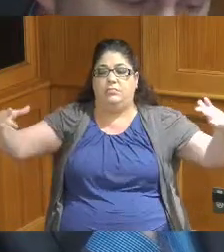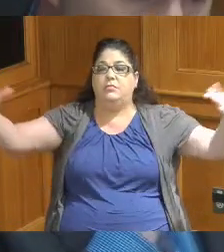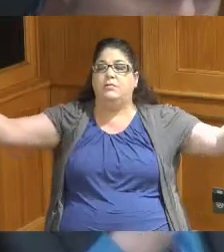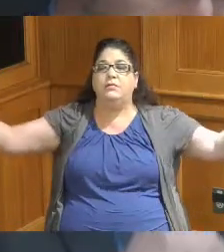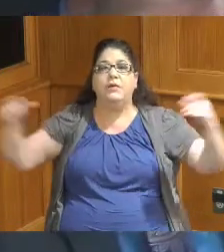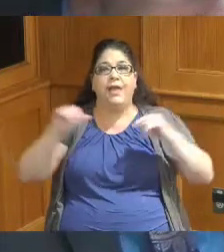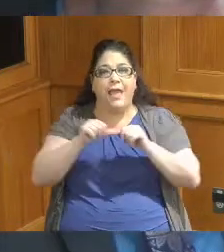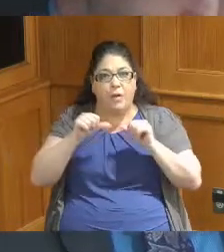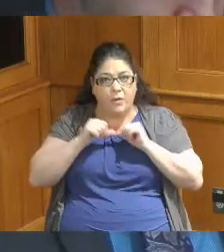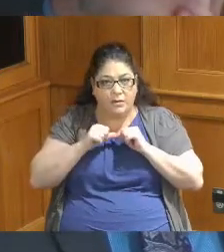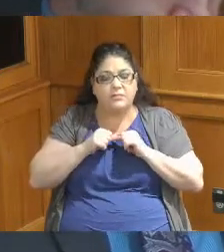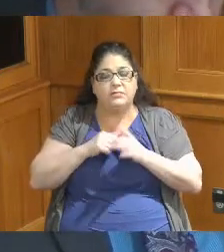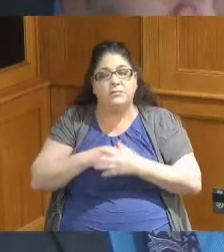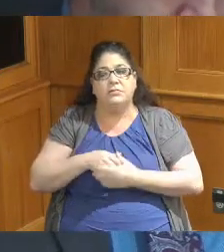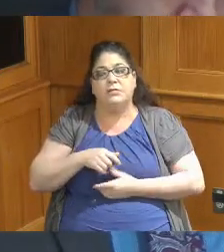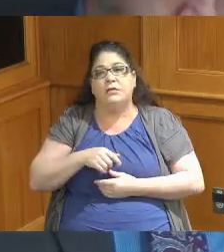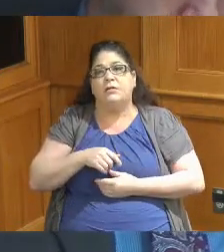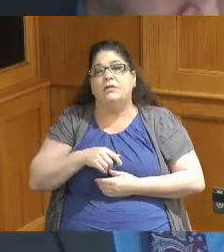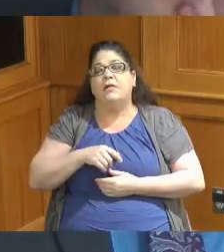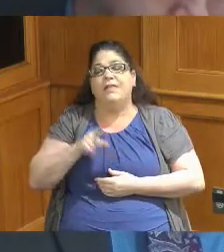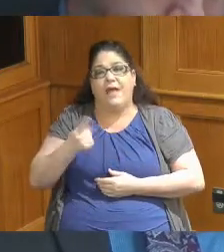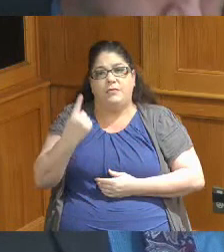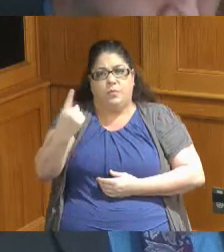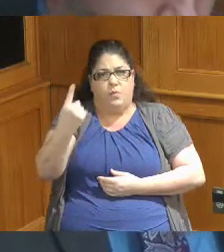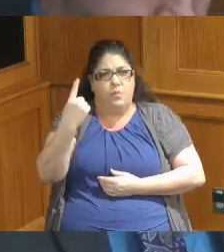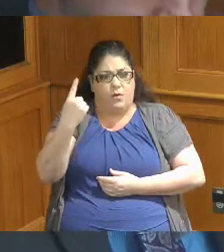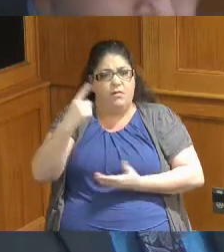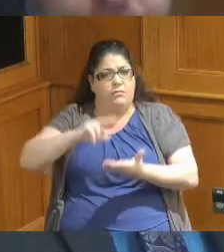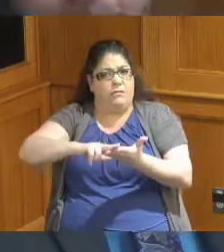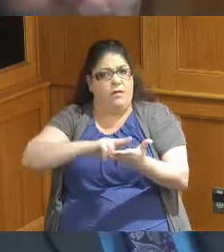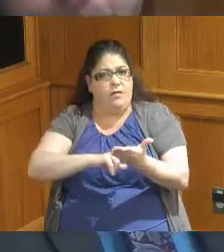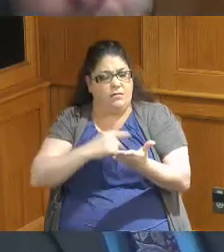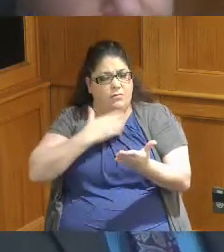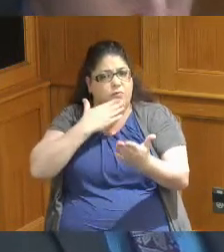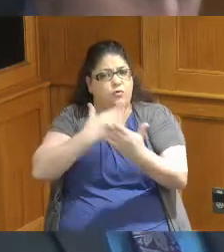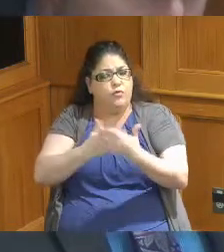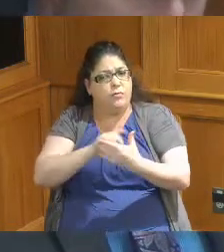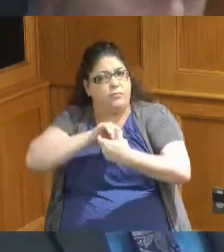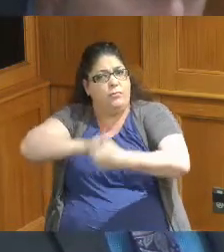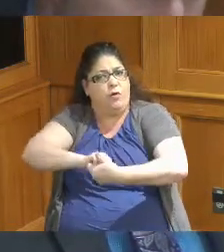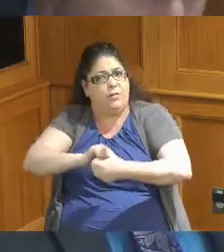so this is one where I think you know it's it's a good partnership I'm grateful to the Sheriff